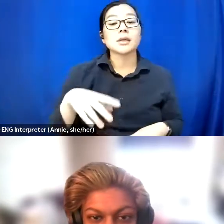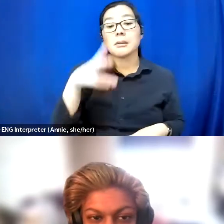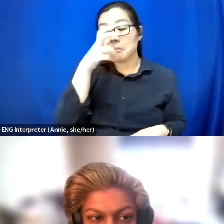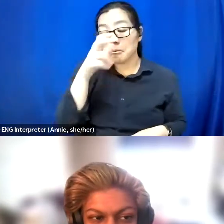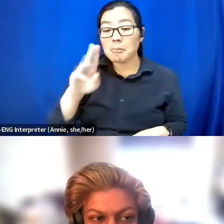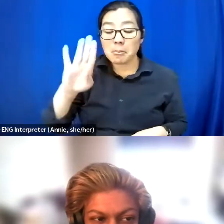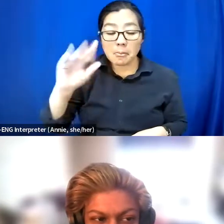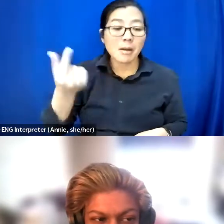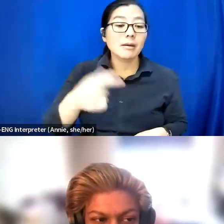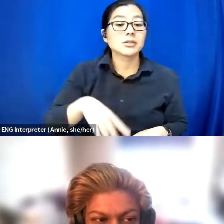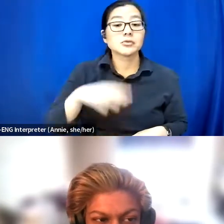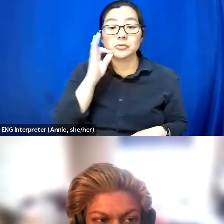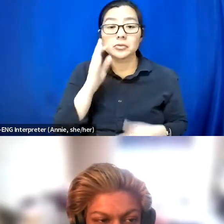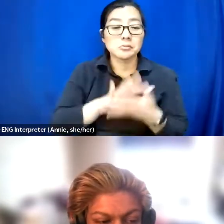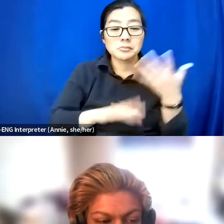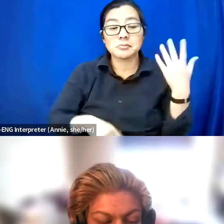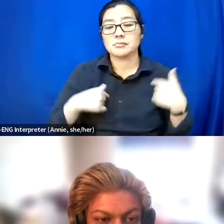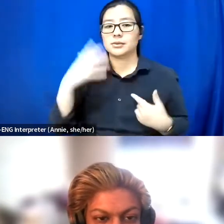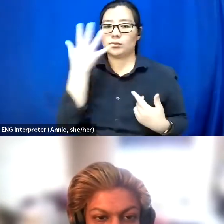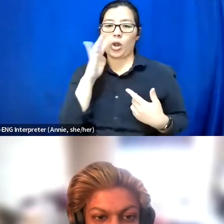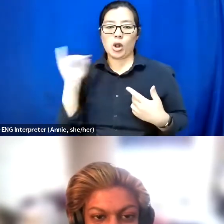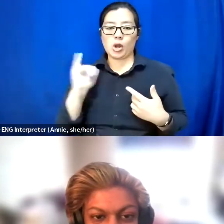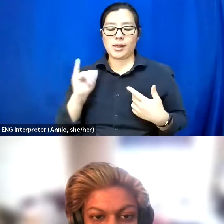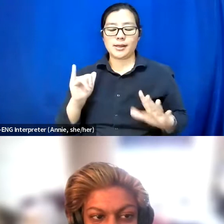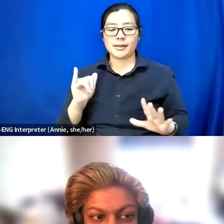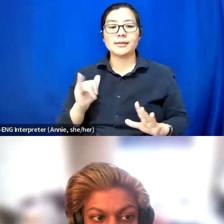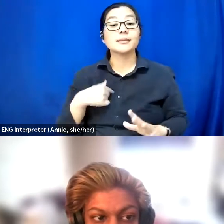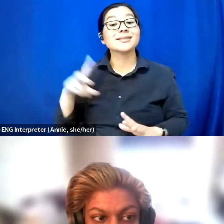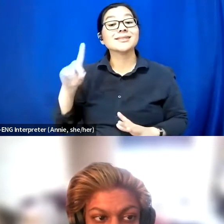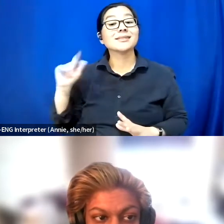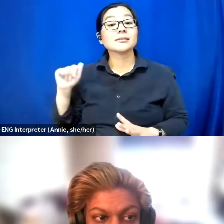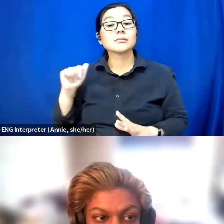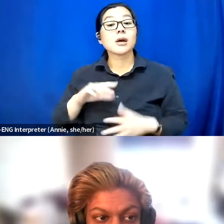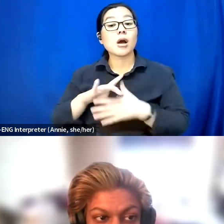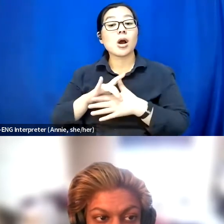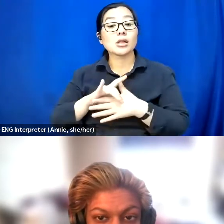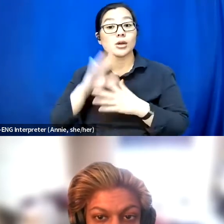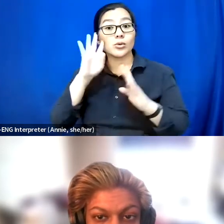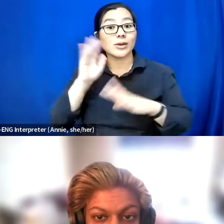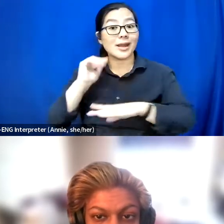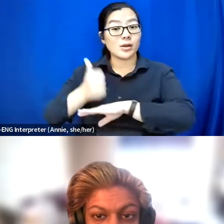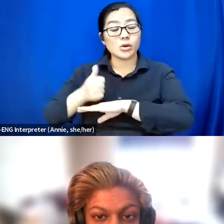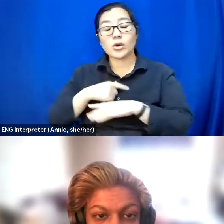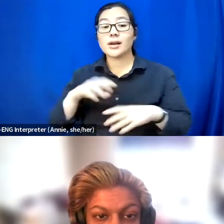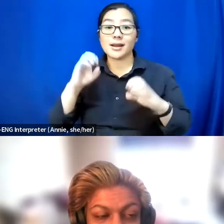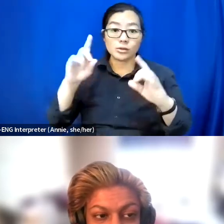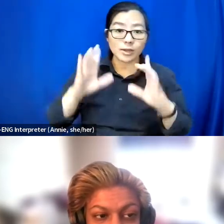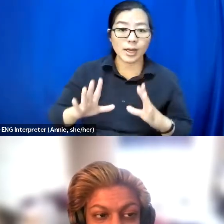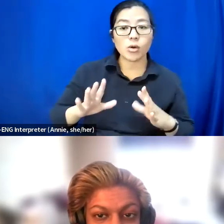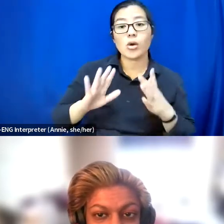So, yeah, that's what I looked like. And I'm a disability content creator and educator online.